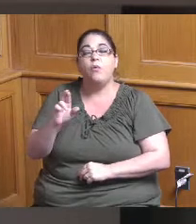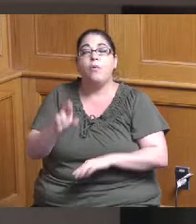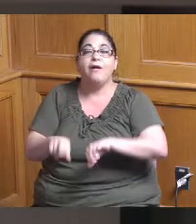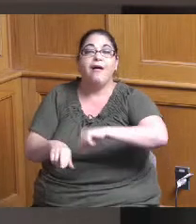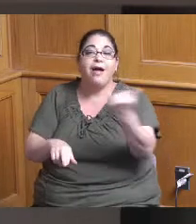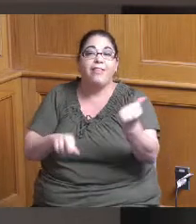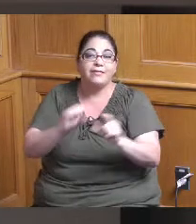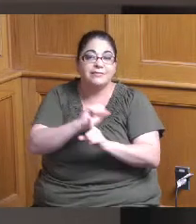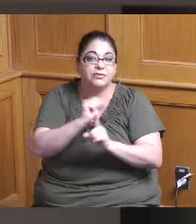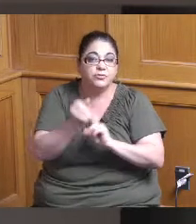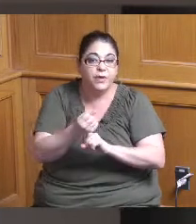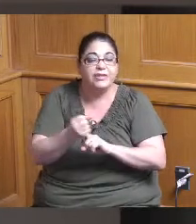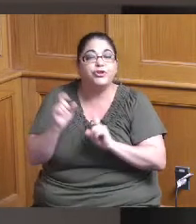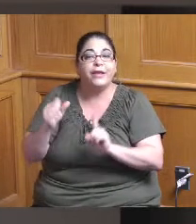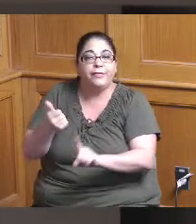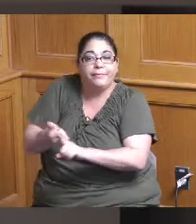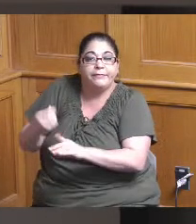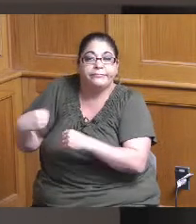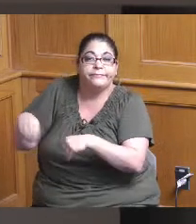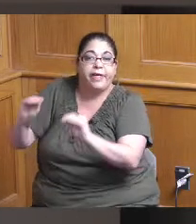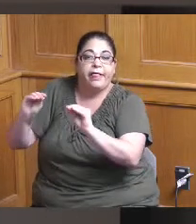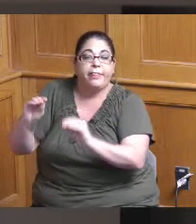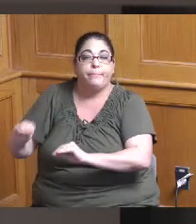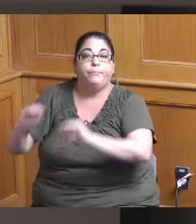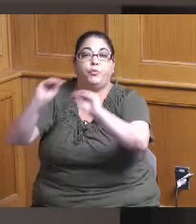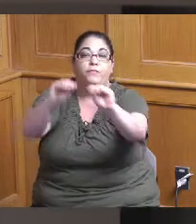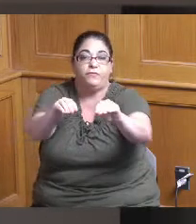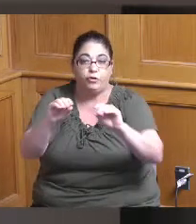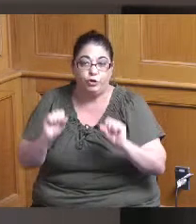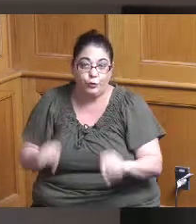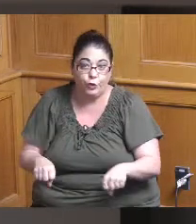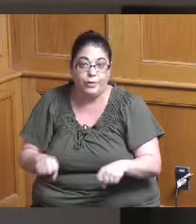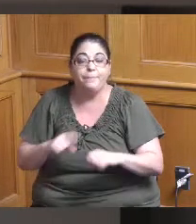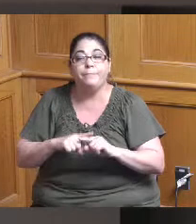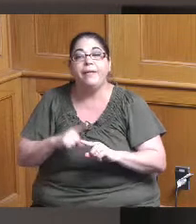also able to to sell and and move elsewhere but they would have two options in this case